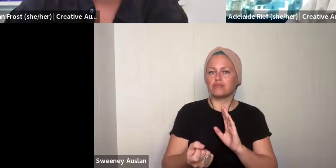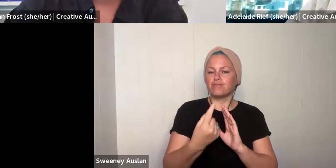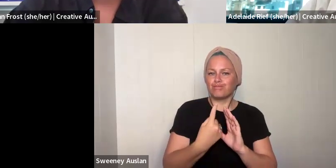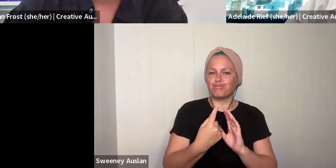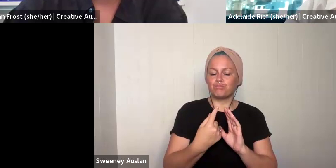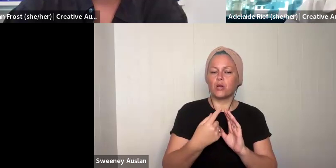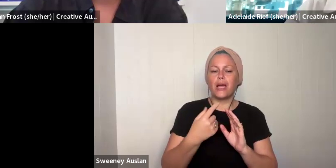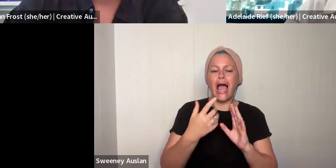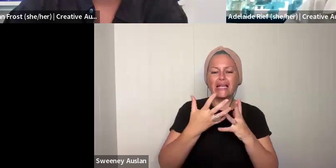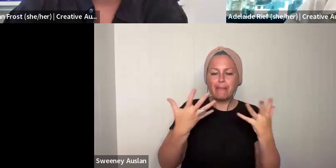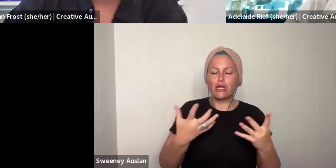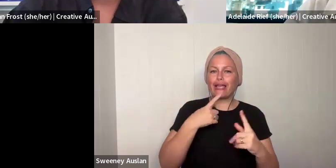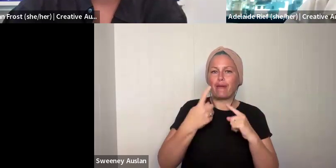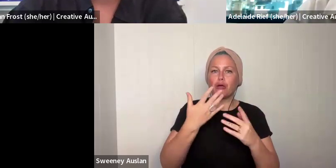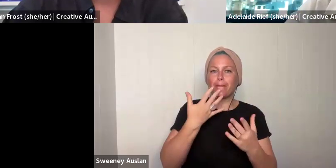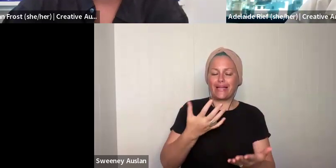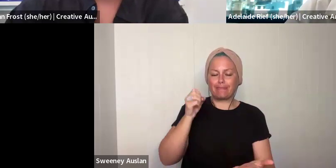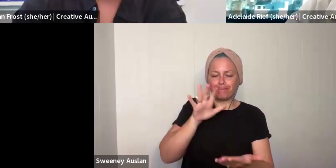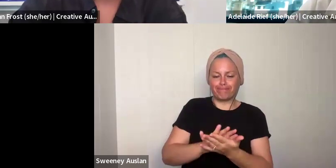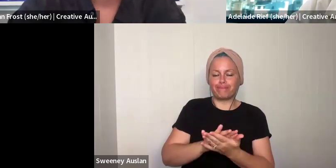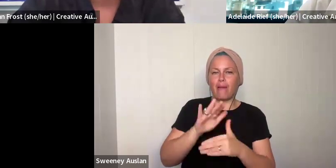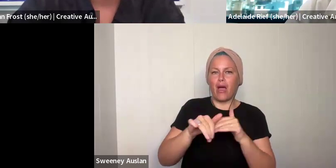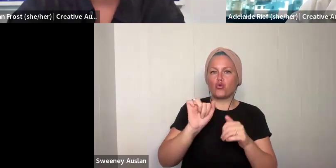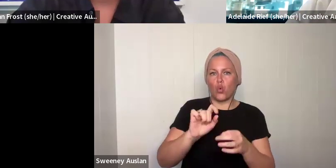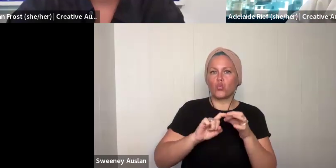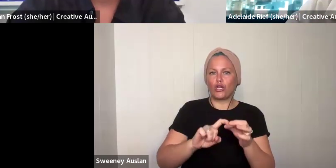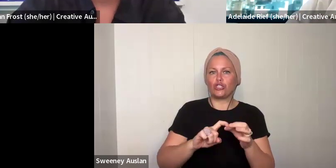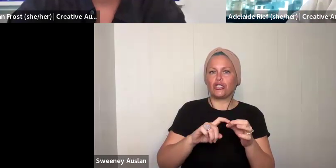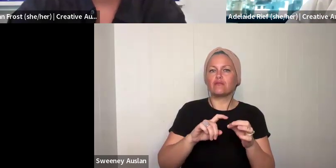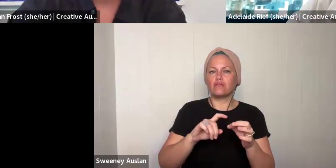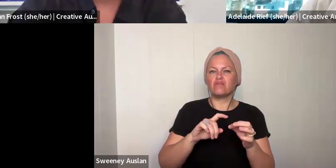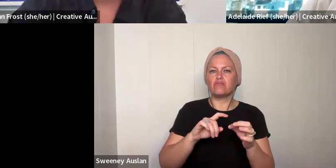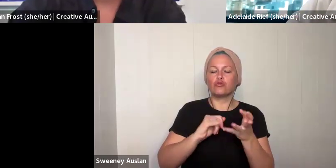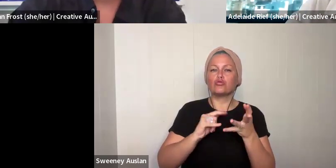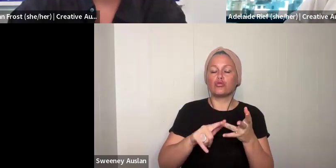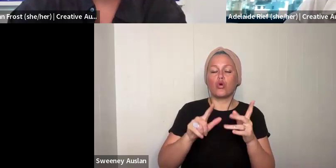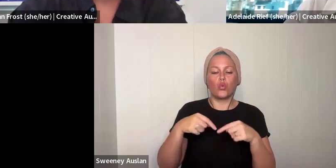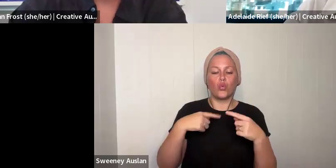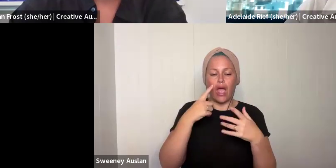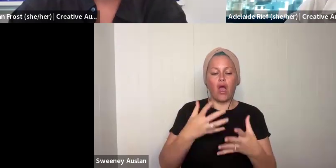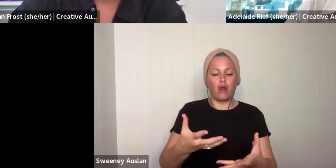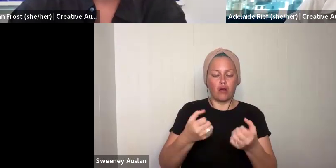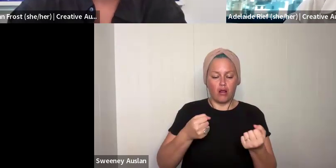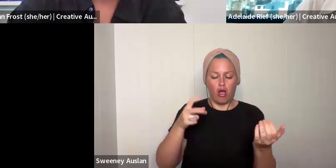popped the email address for our team in the chat. You can send us an email. Try to include as